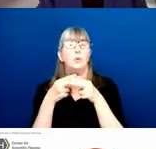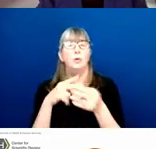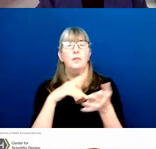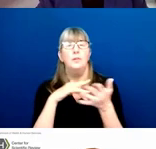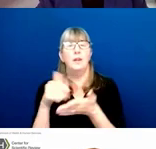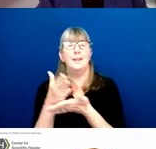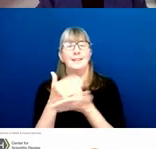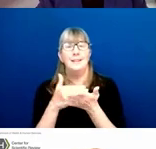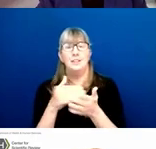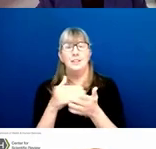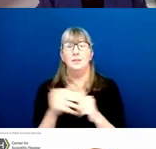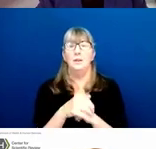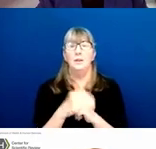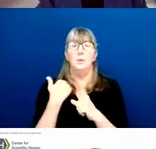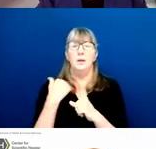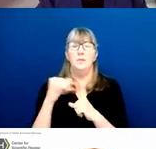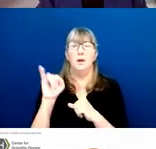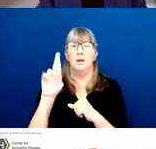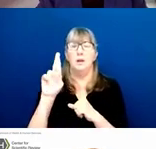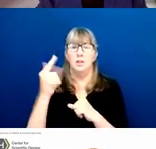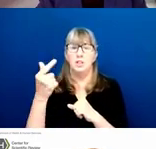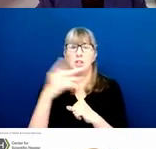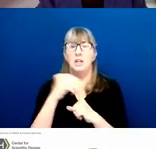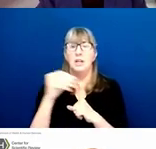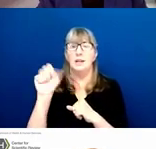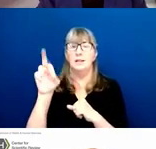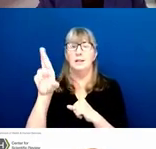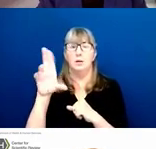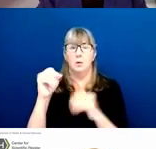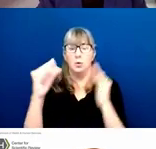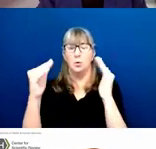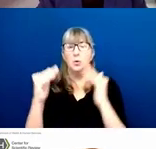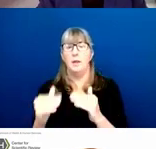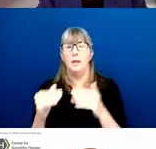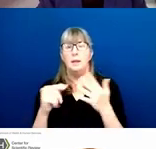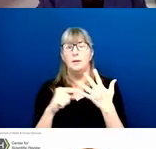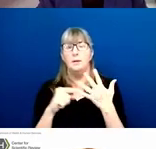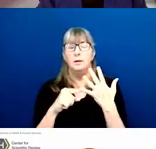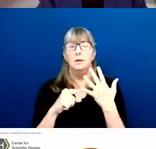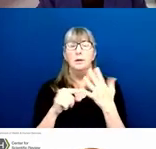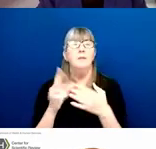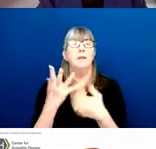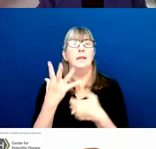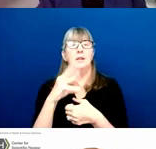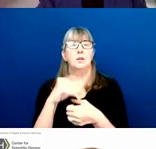or SRO, and similar SRGs are housed in an integrated review group, or an IRG.